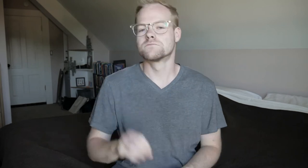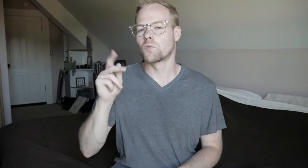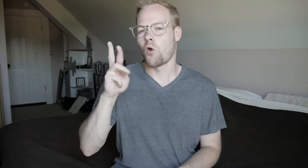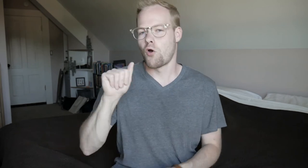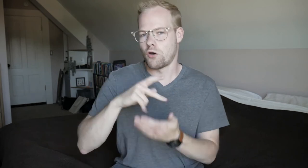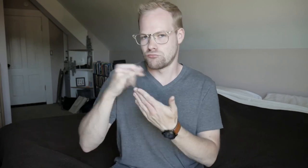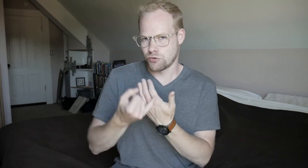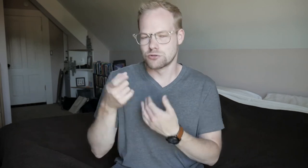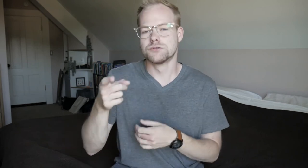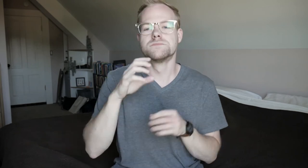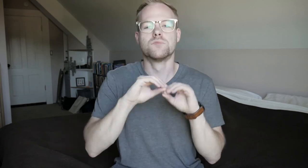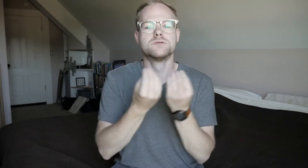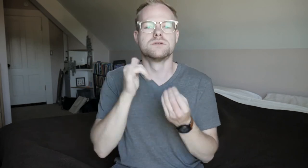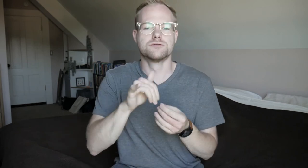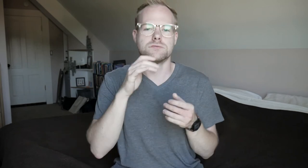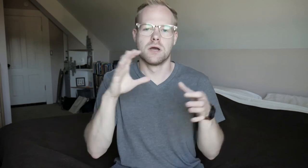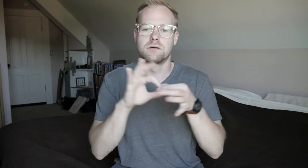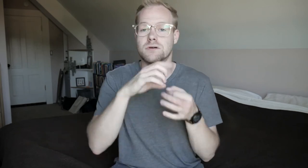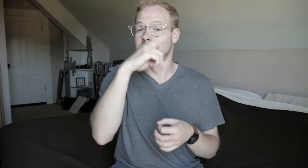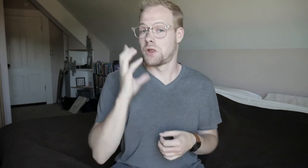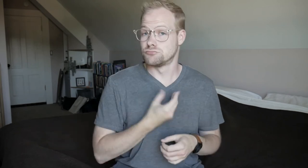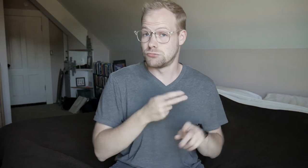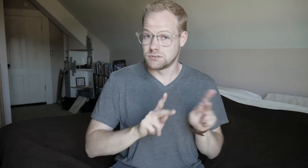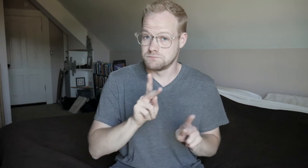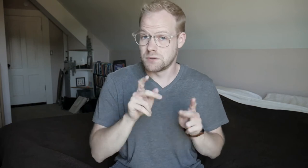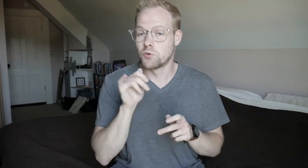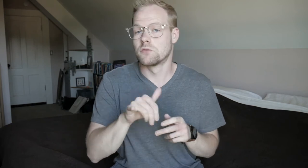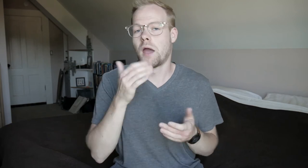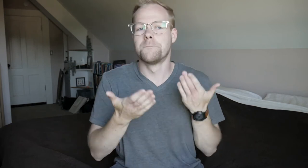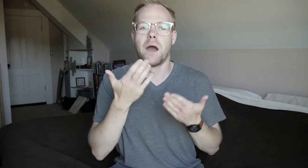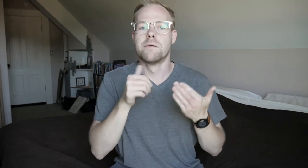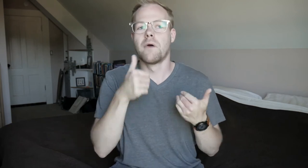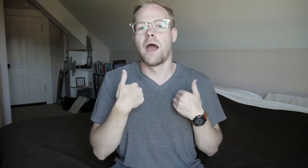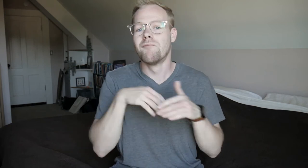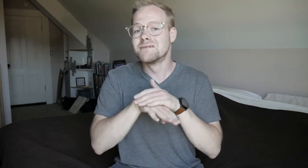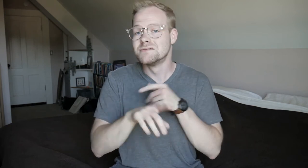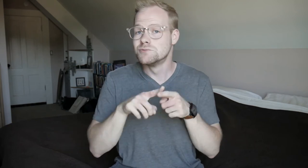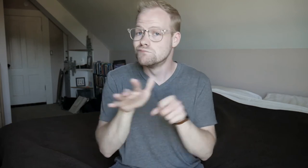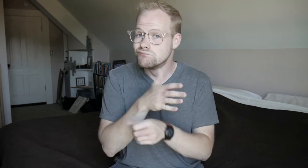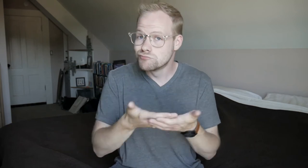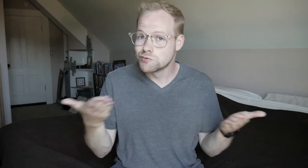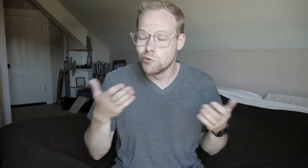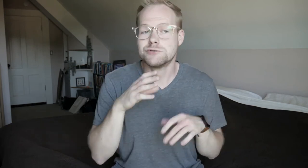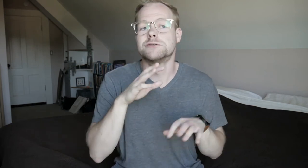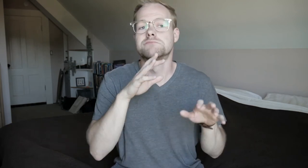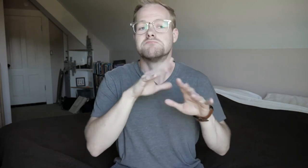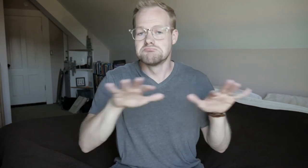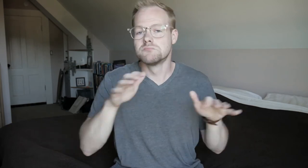The Okra Project is an organization that connects Black trans people that may not have full access to resources